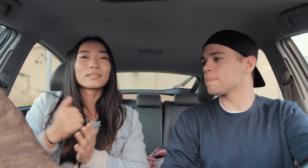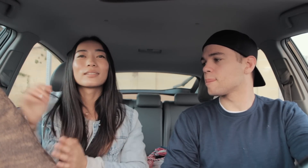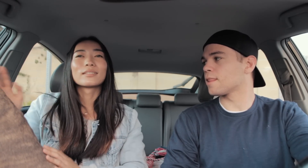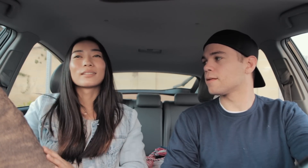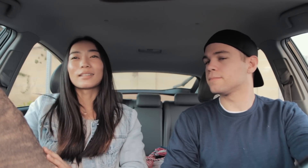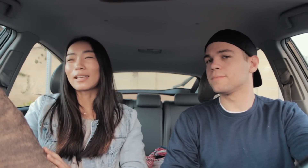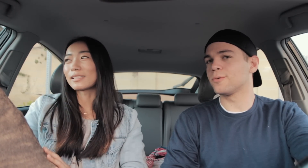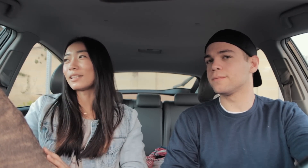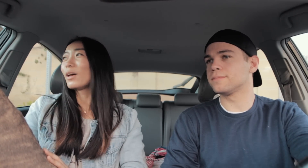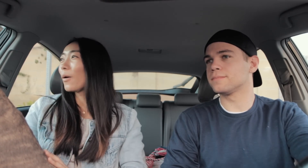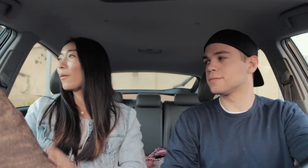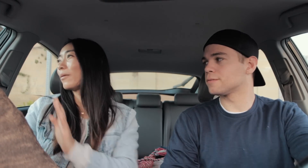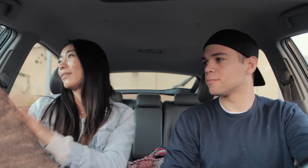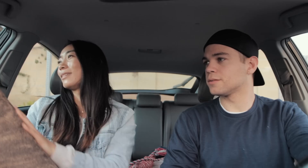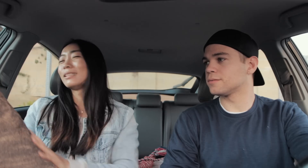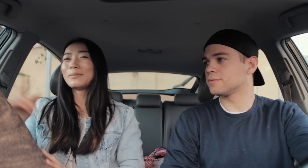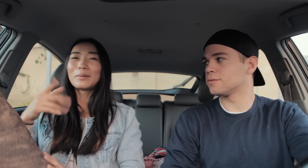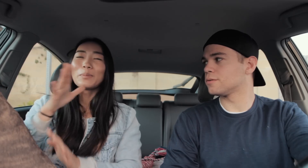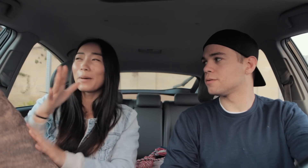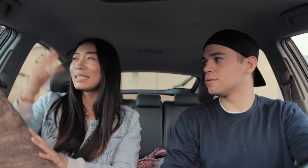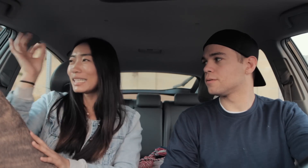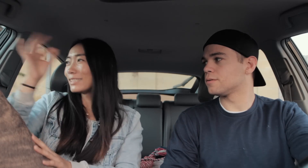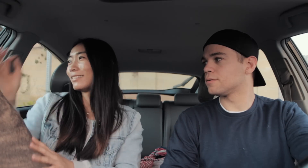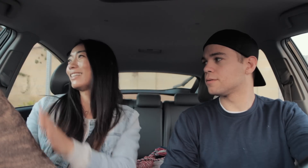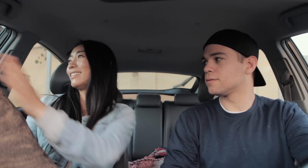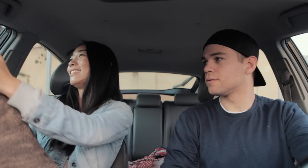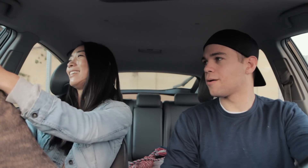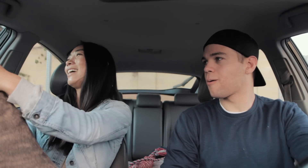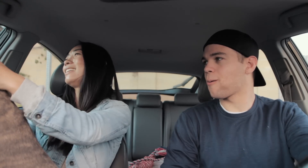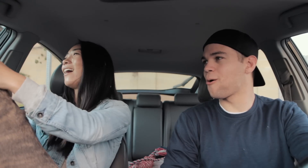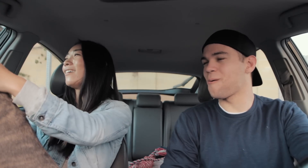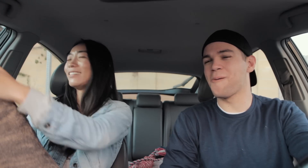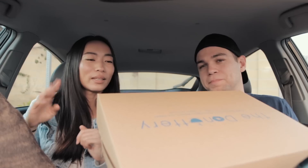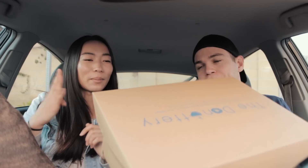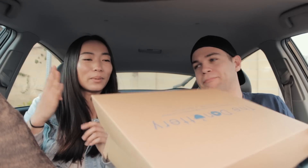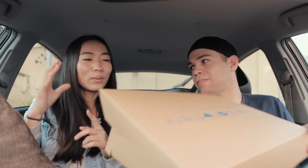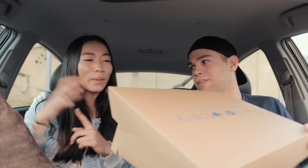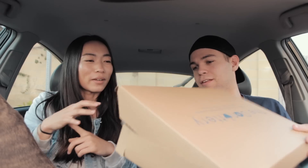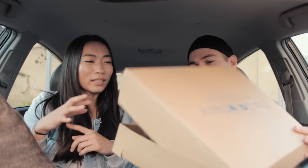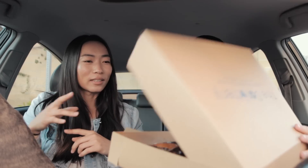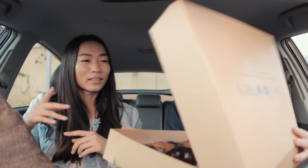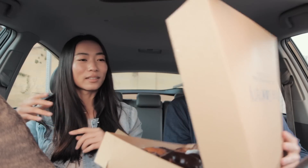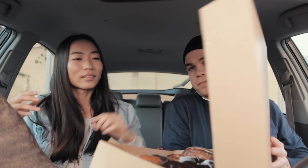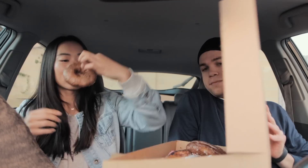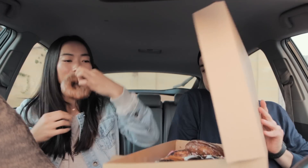*Java growls E: yes, I know sometimes mommy's ignorant I know *ruff* E: a blueberry